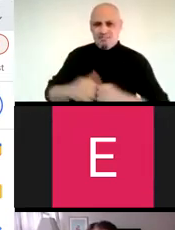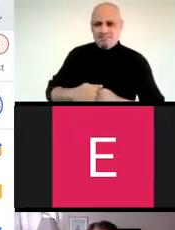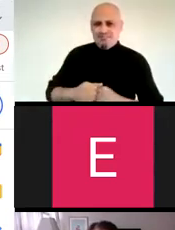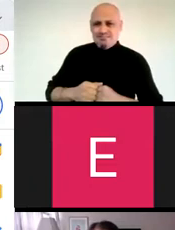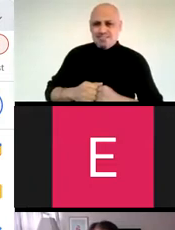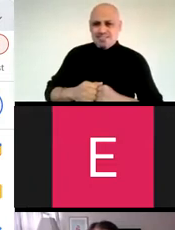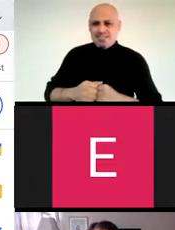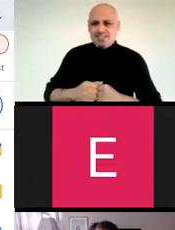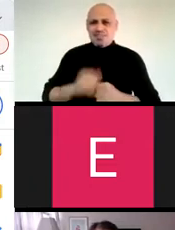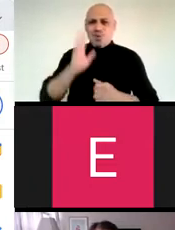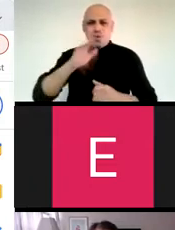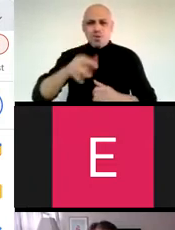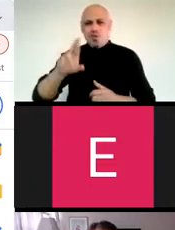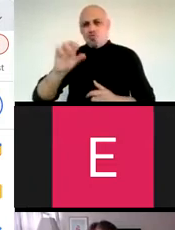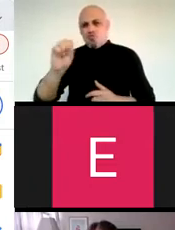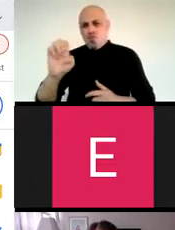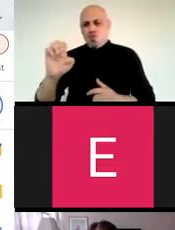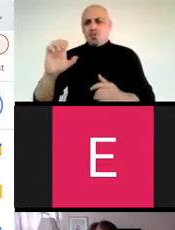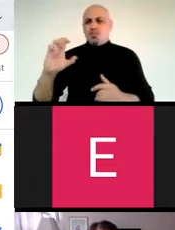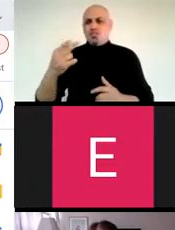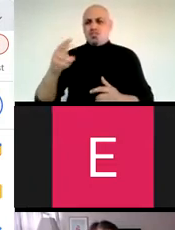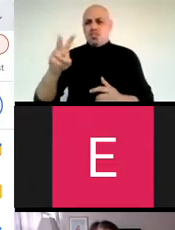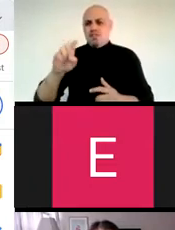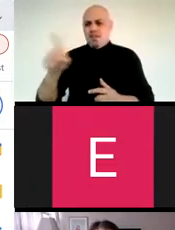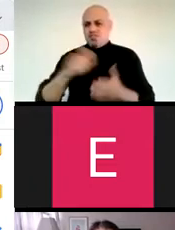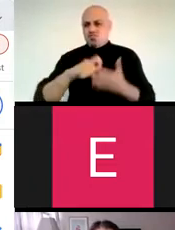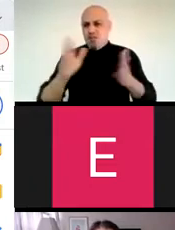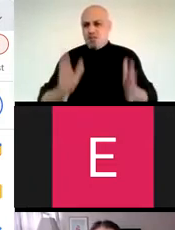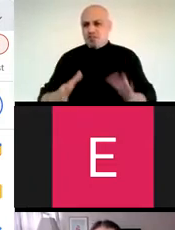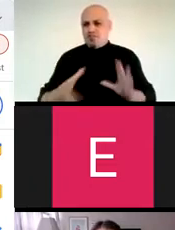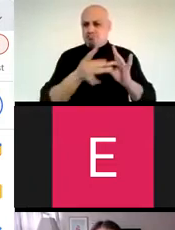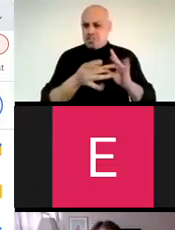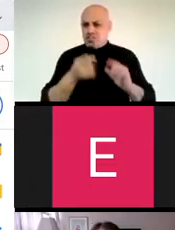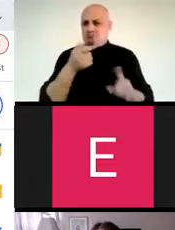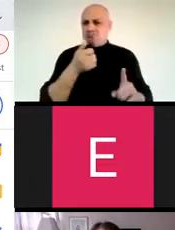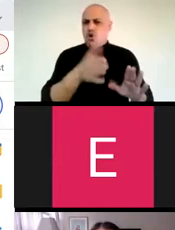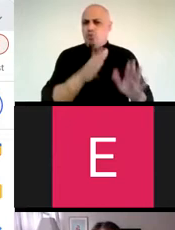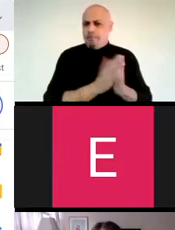to education. Felicia Rose-Chavez notes this in her book, The Anti-Racist Pedagogy